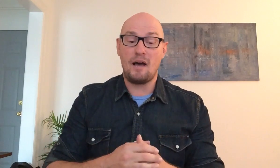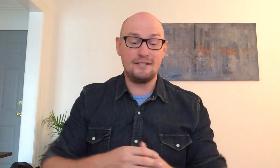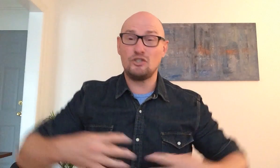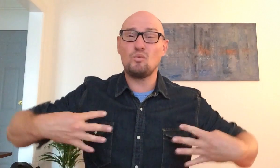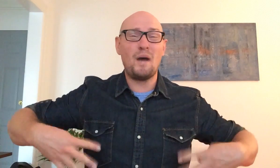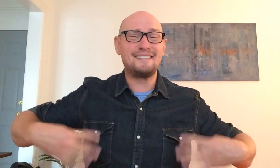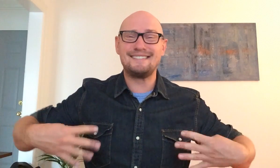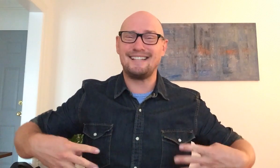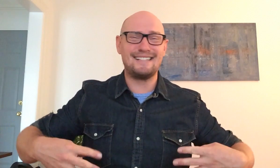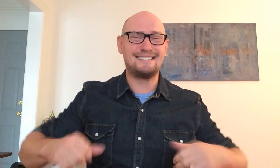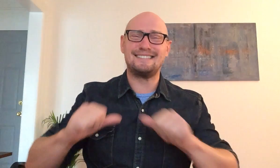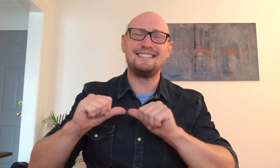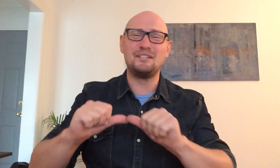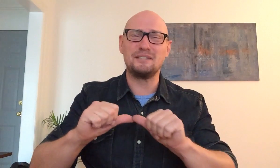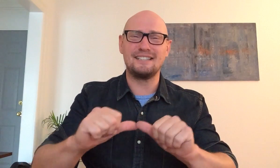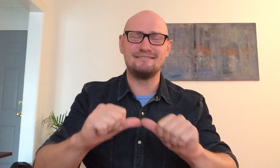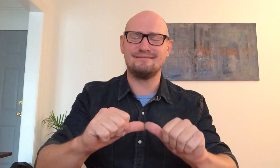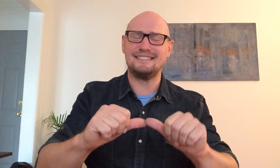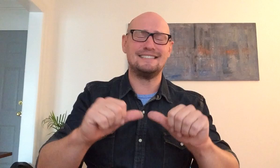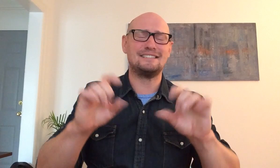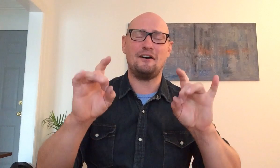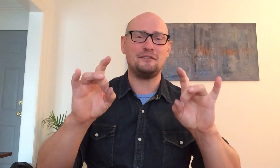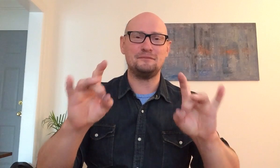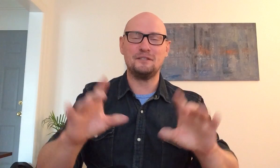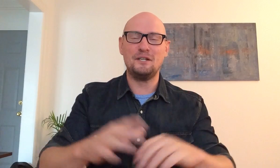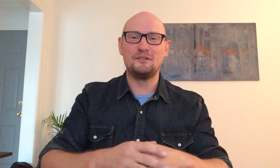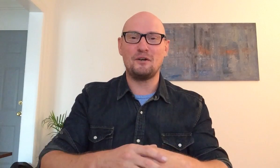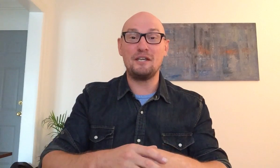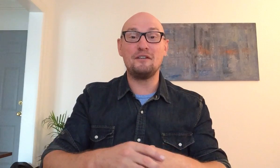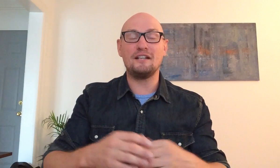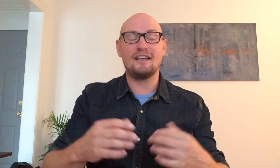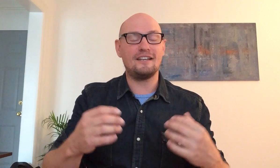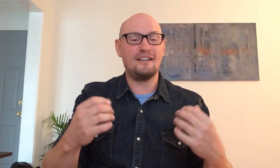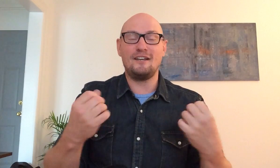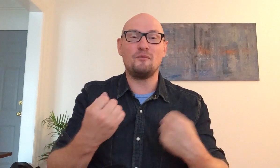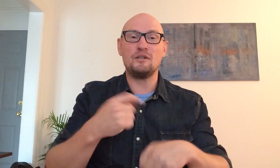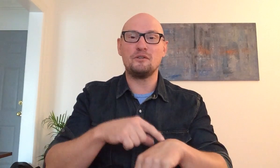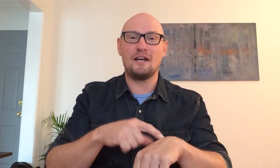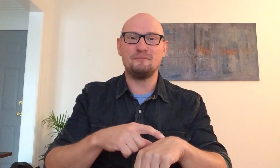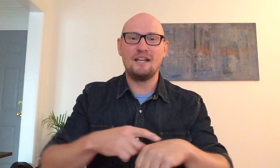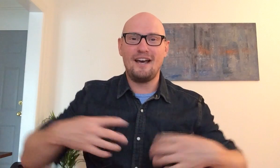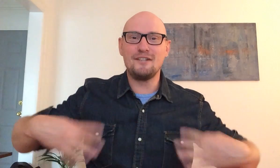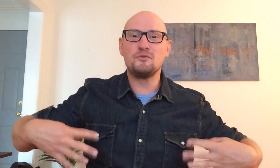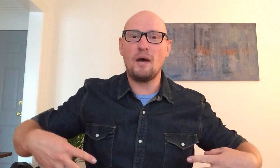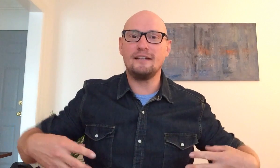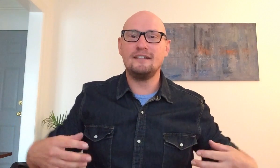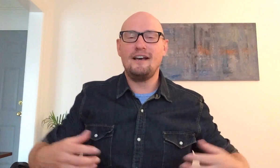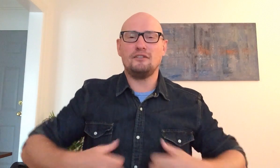I sweats like continuously it's awful so even like it winter time I sweat I'll